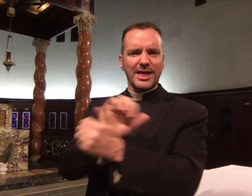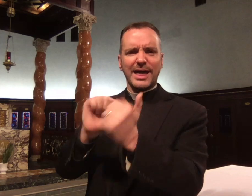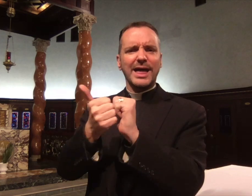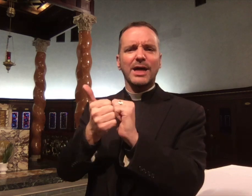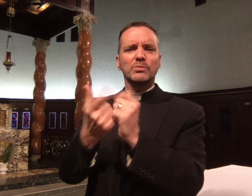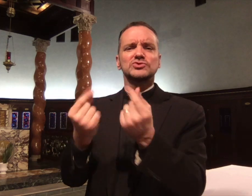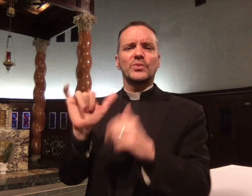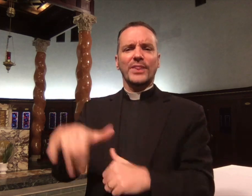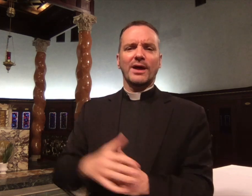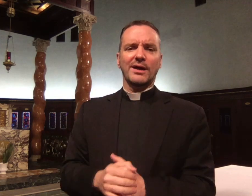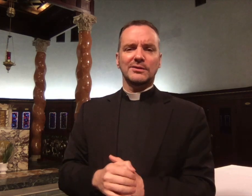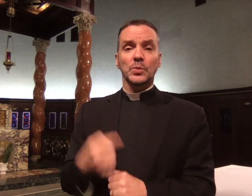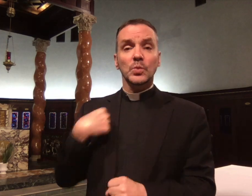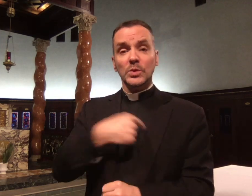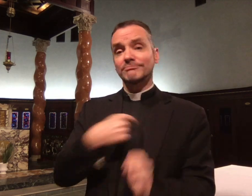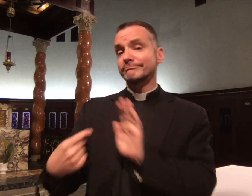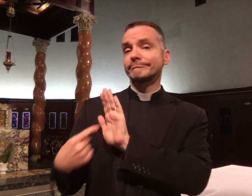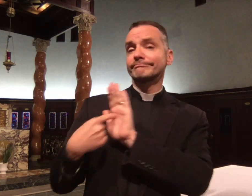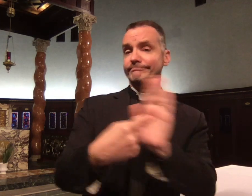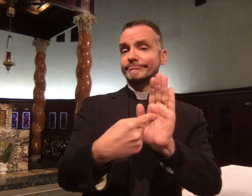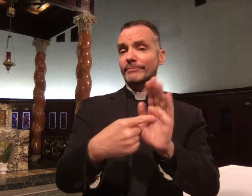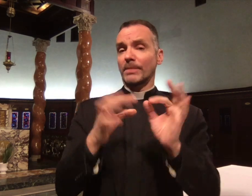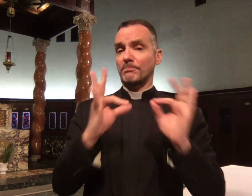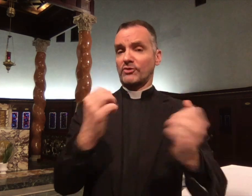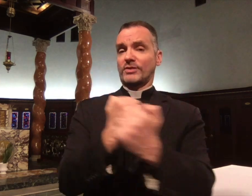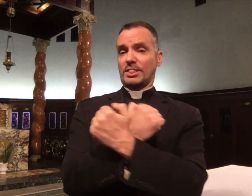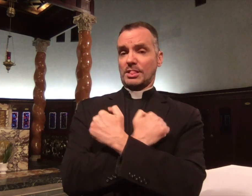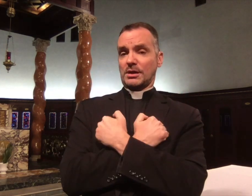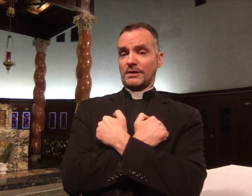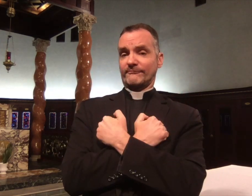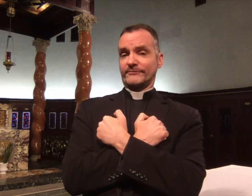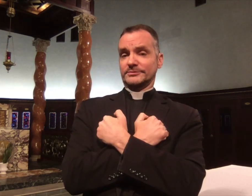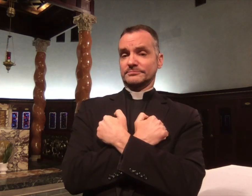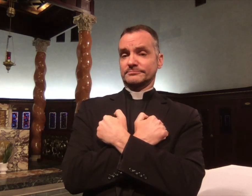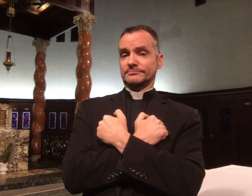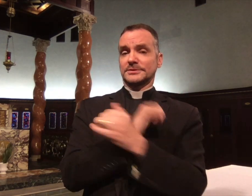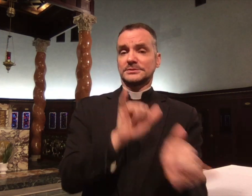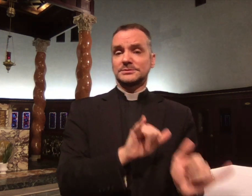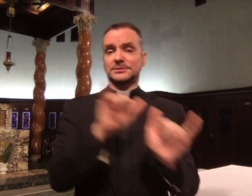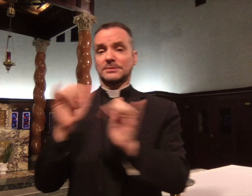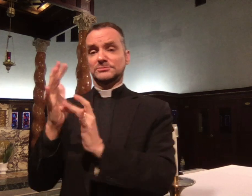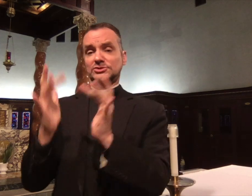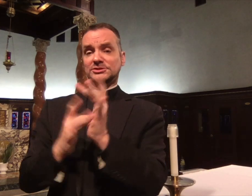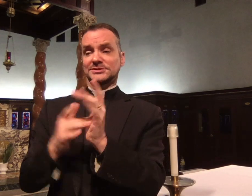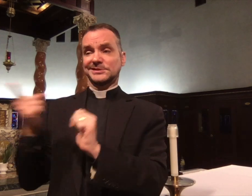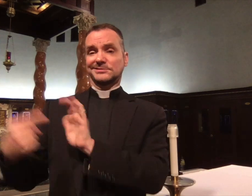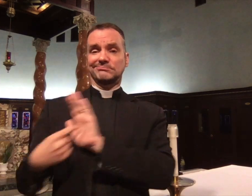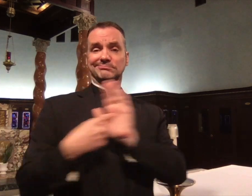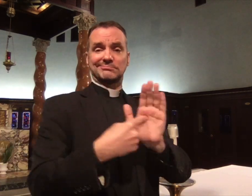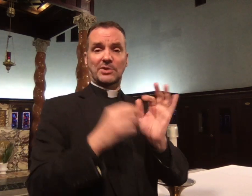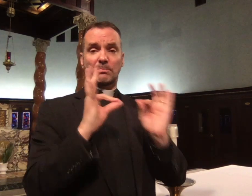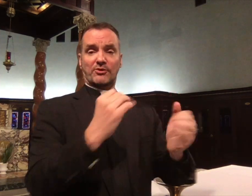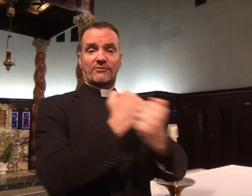Then we can show perfect love to others,